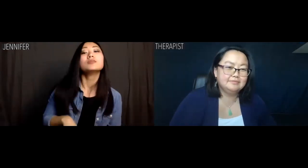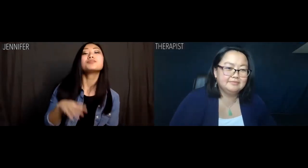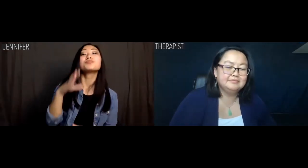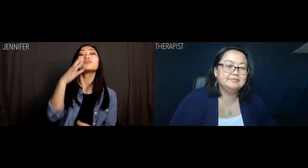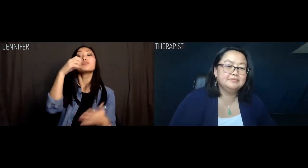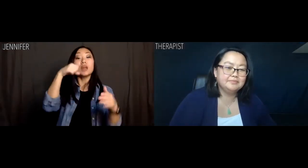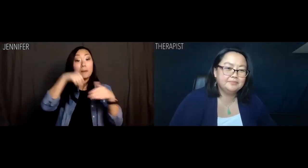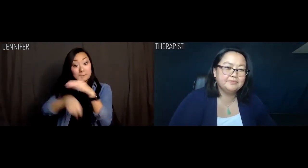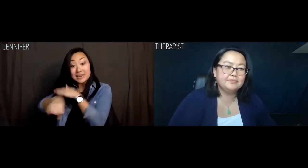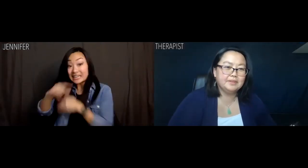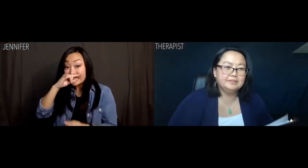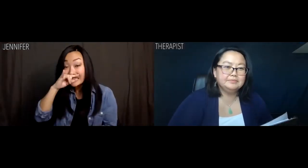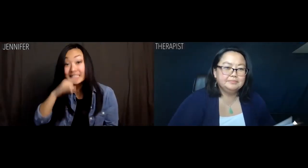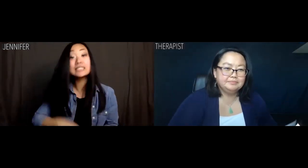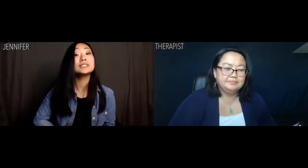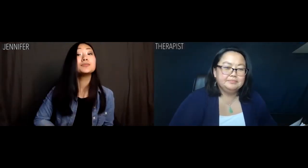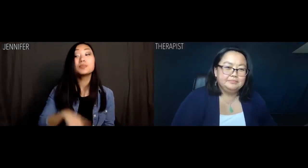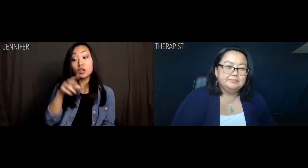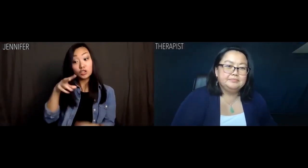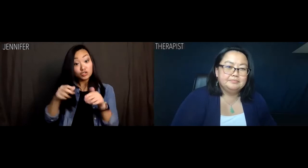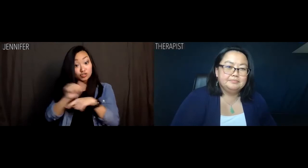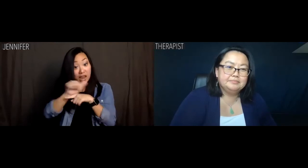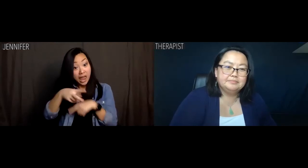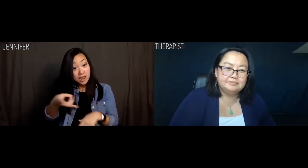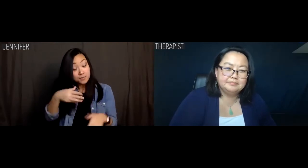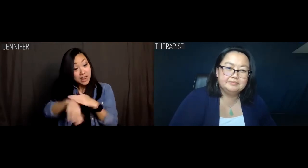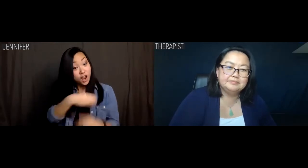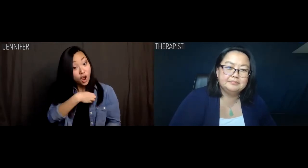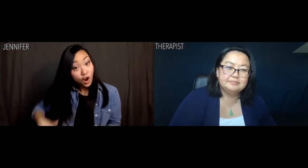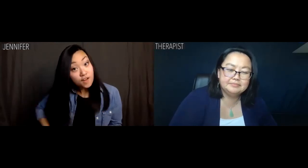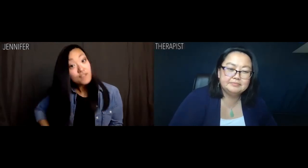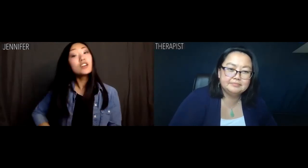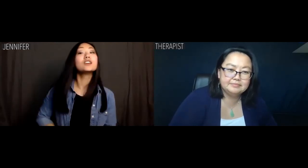pop out a couple of kids, train them to get into Harvard,